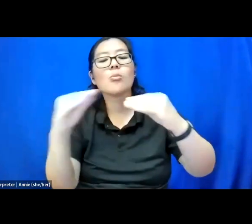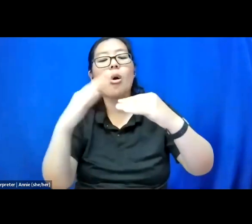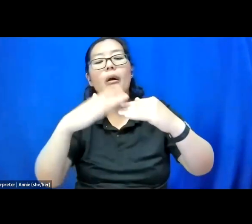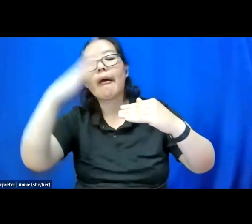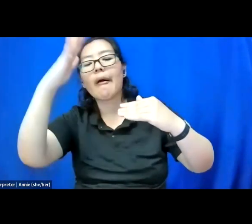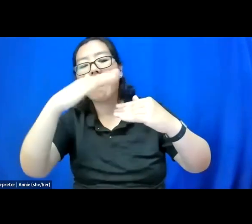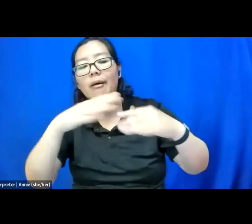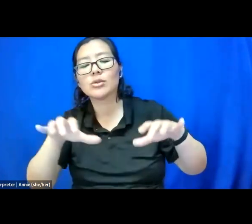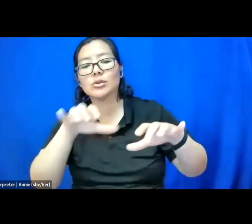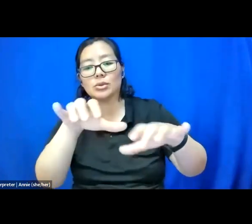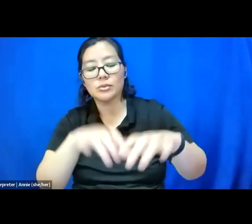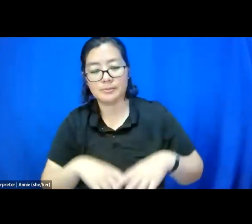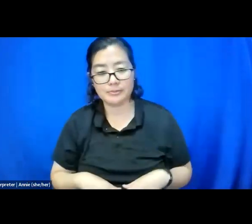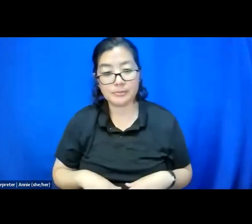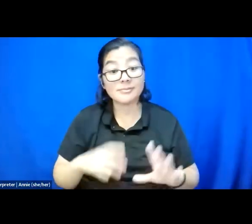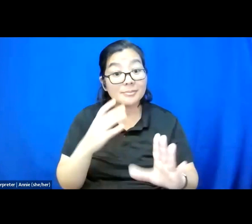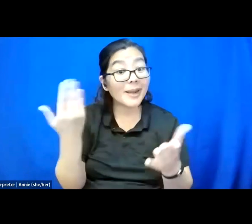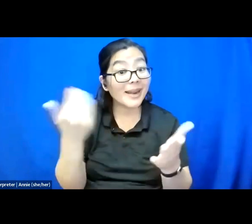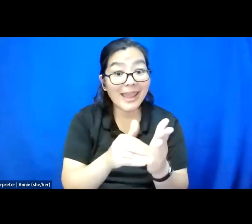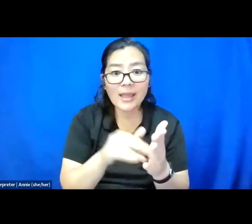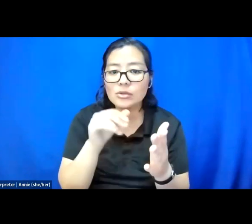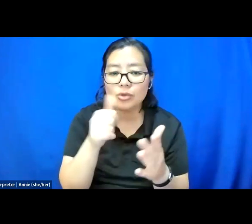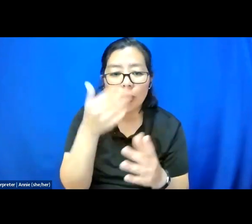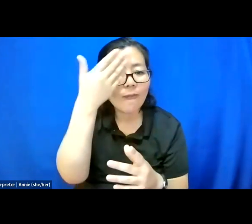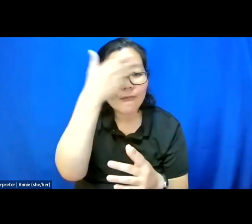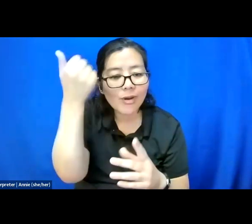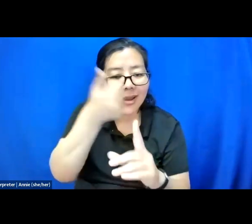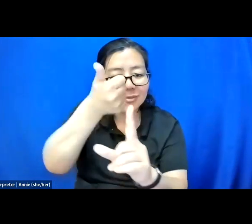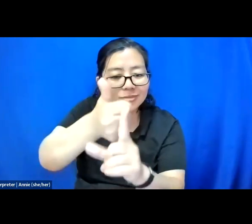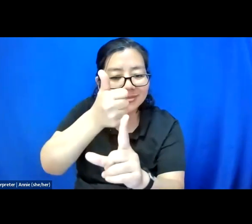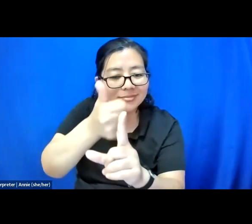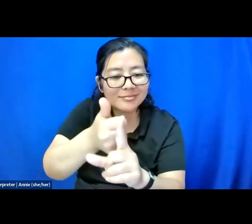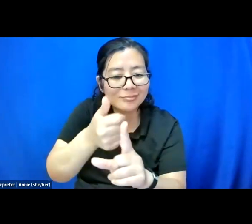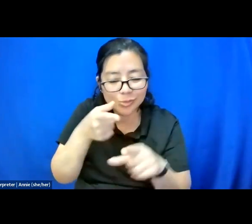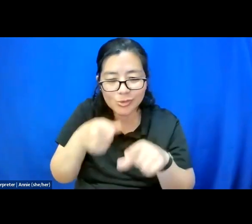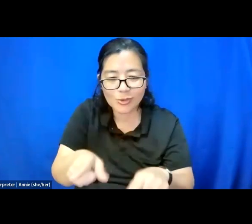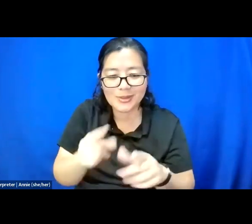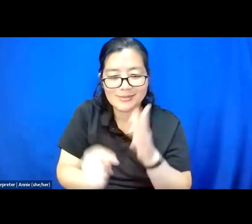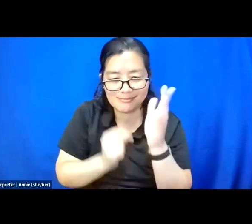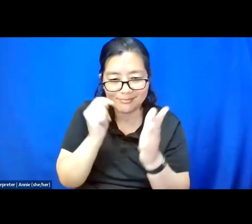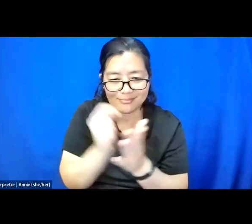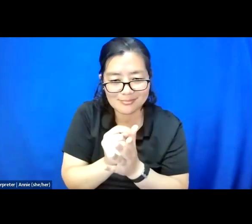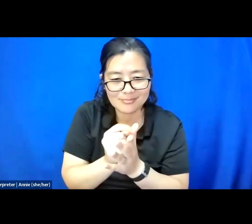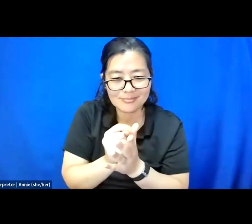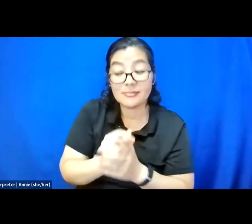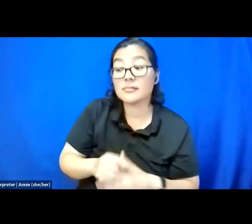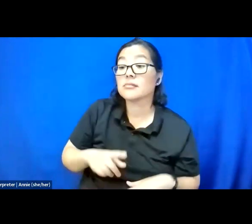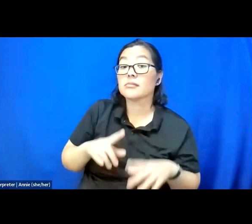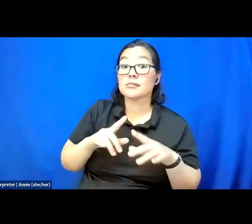But I don't want you to forget you in this moment because while you are advocates, you're my people.